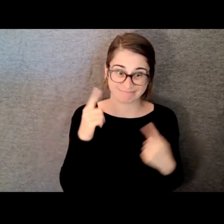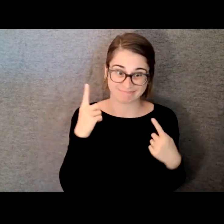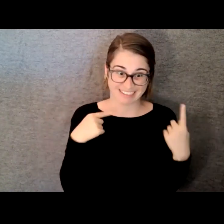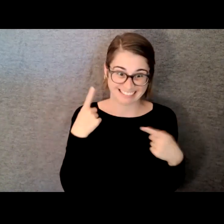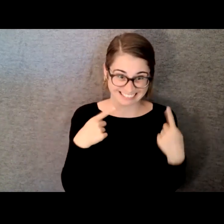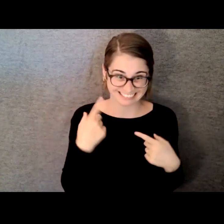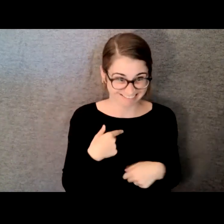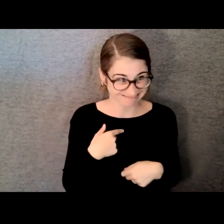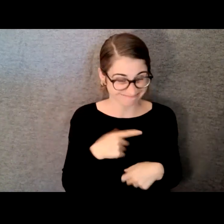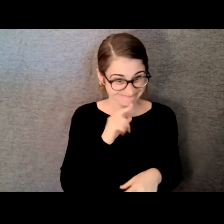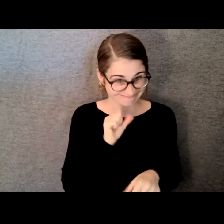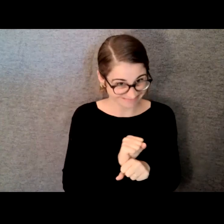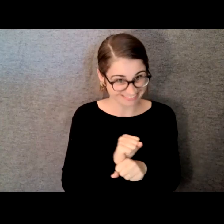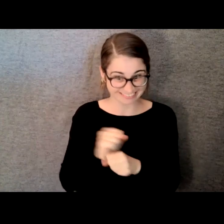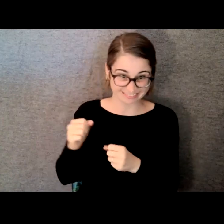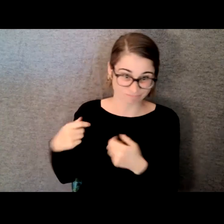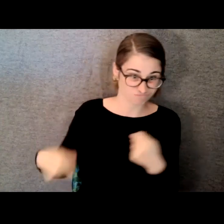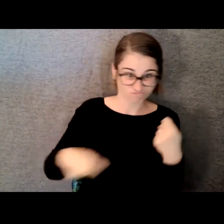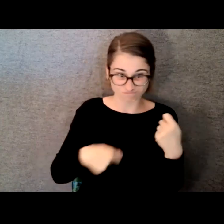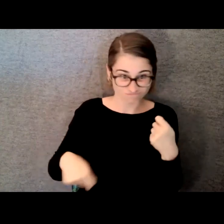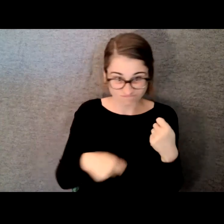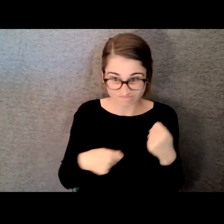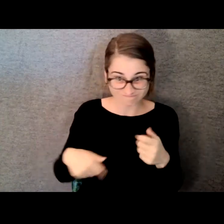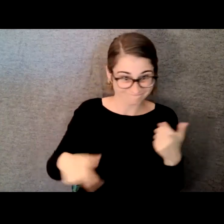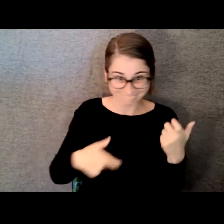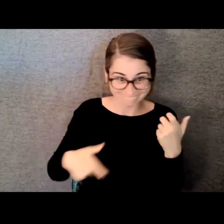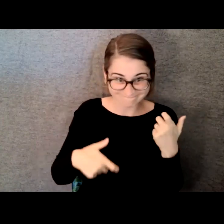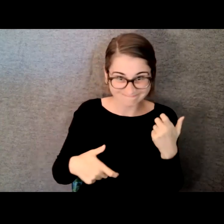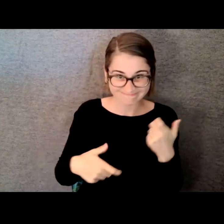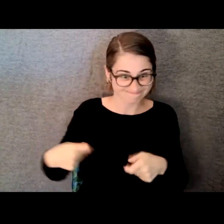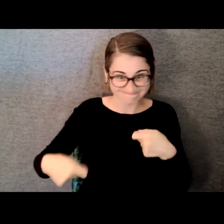so we decided to take the show to Washington Square Park in the Village and play under